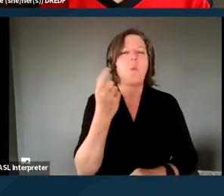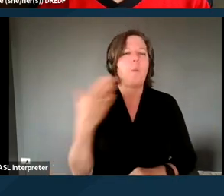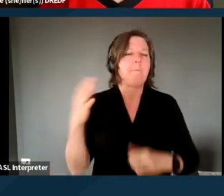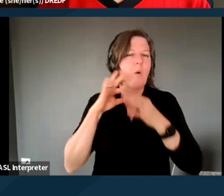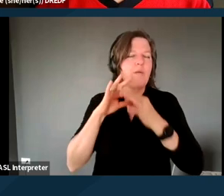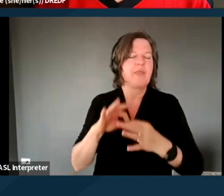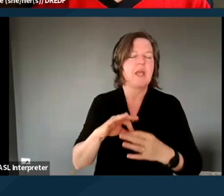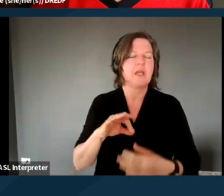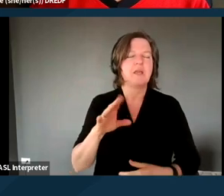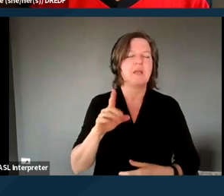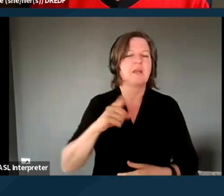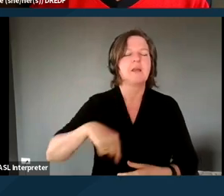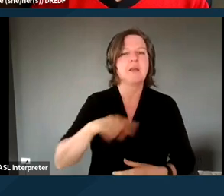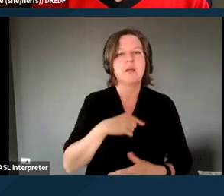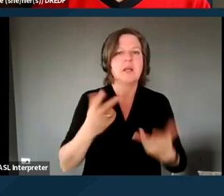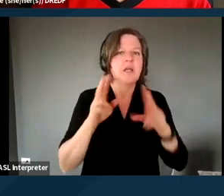we've looked pretty quickly at the